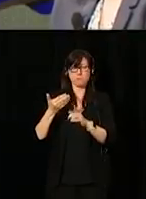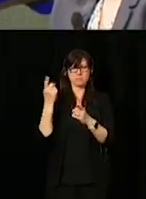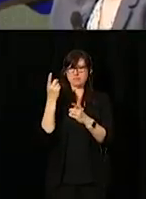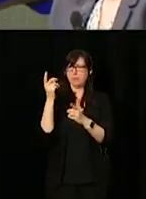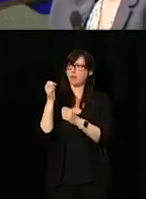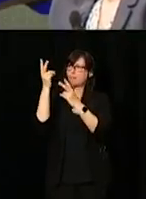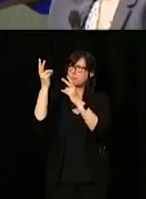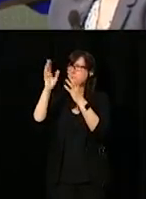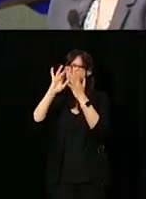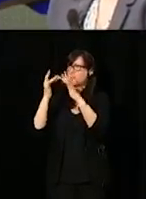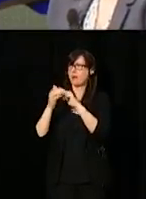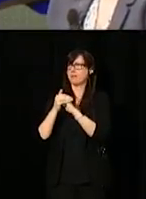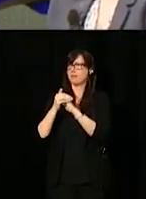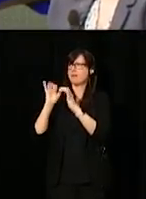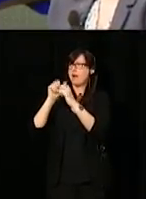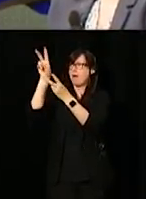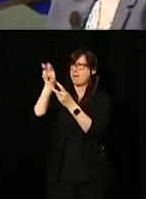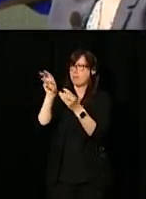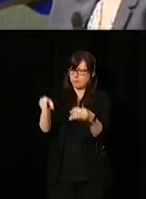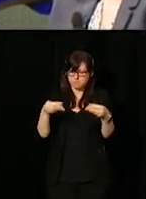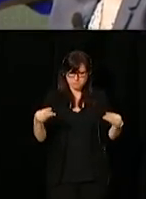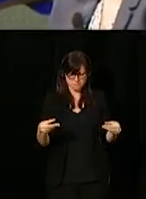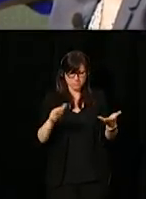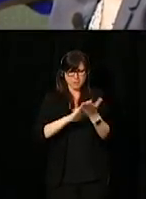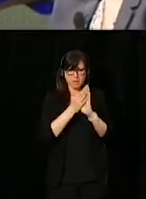how do you take a document, and how do you make it live?